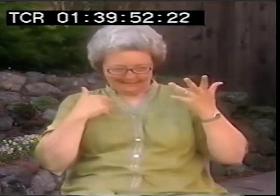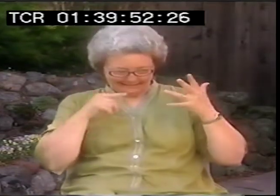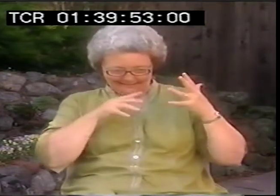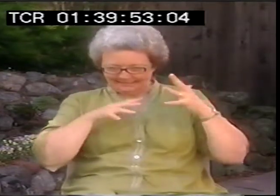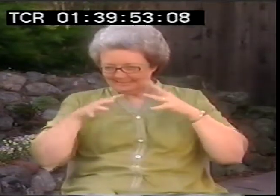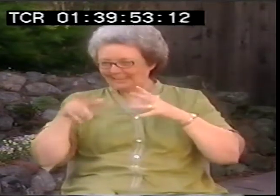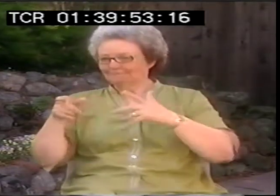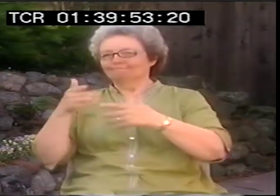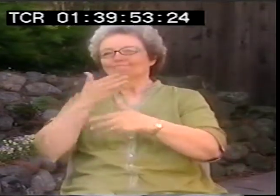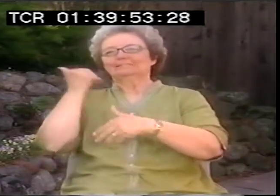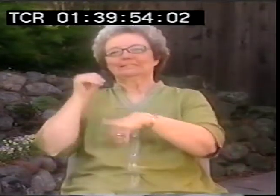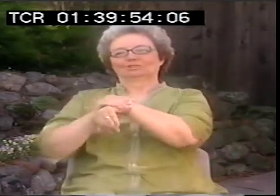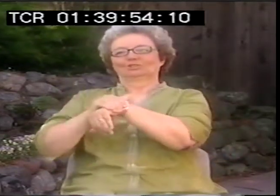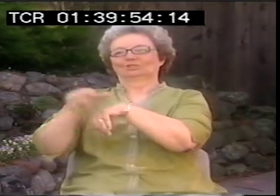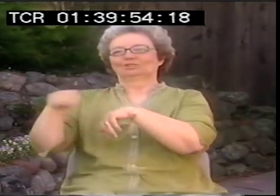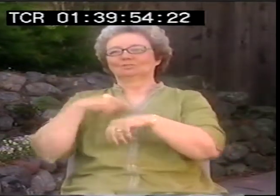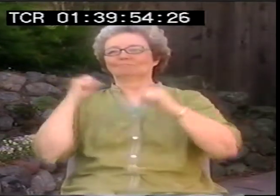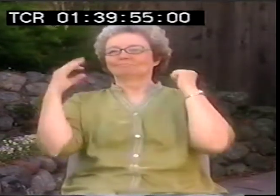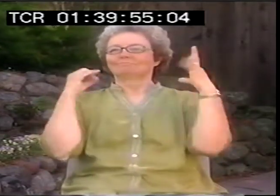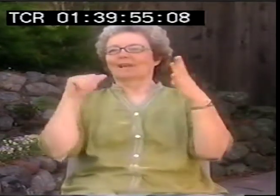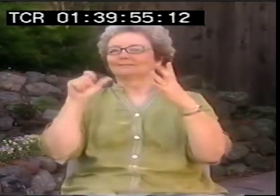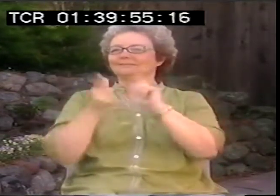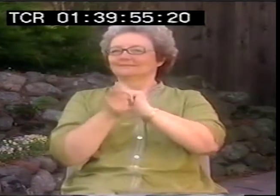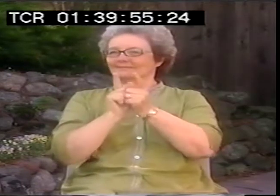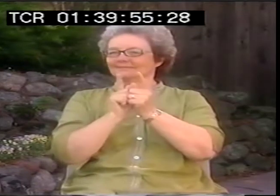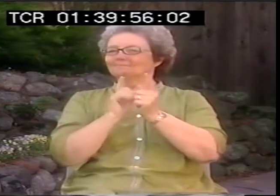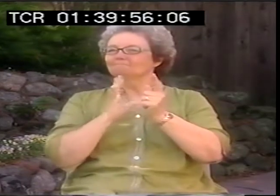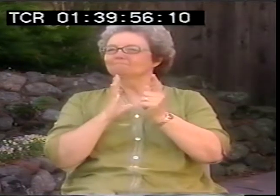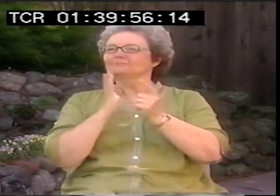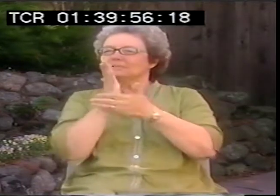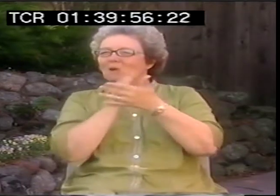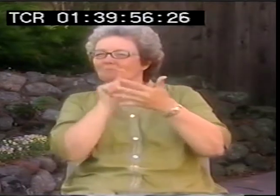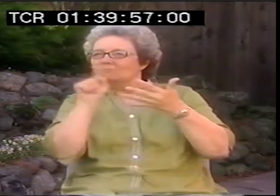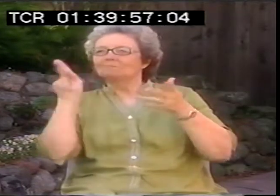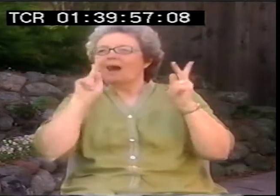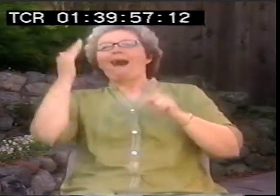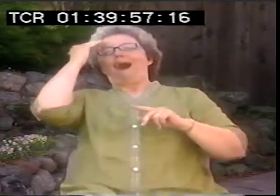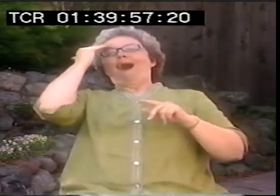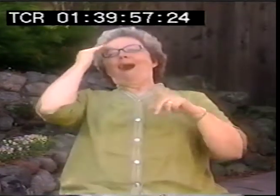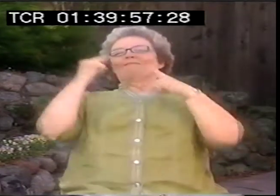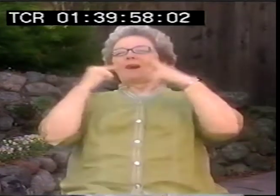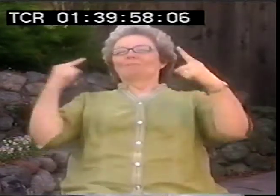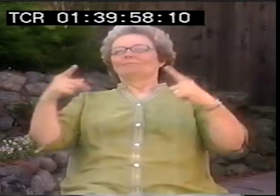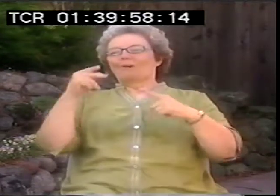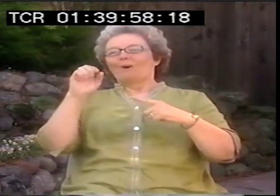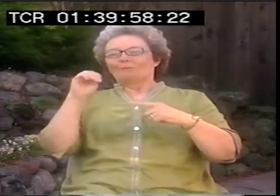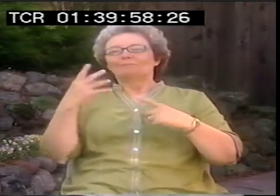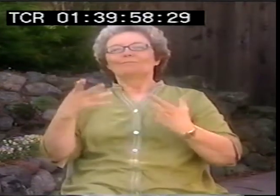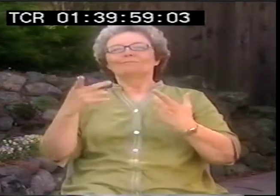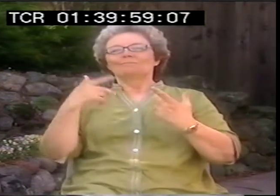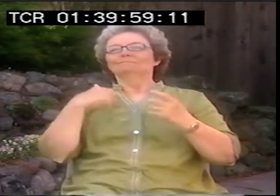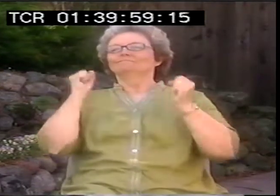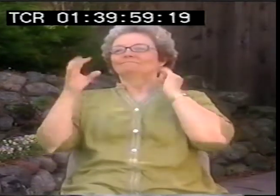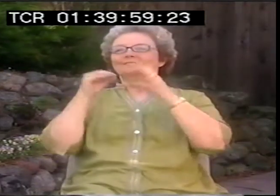And you would translate your ASL into English. And sometimes we'd take famous poems